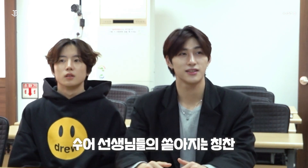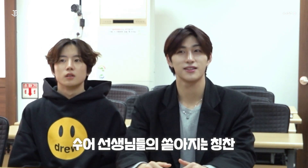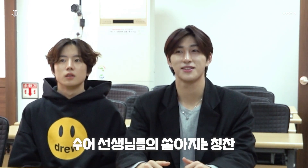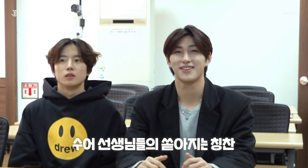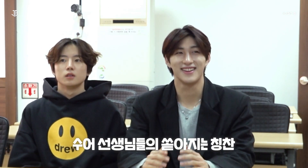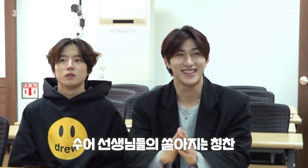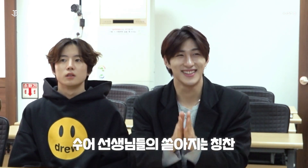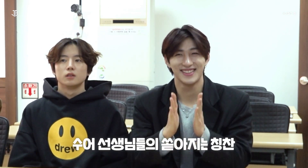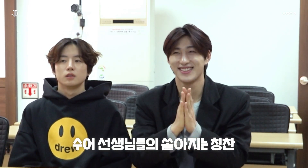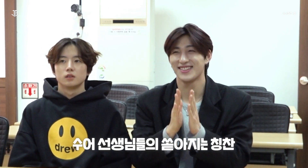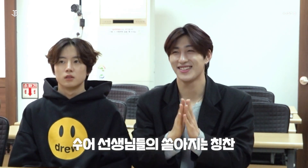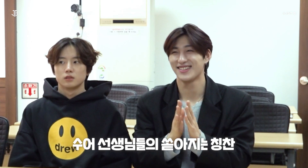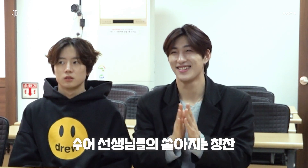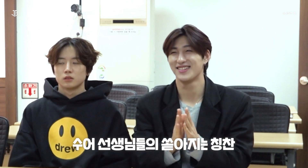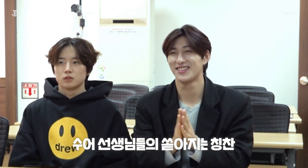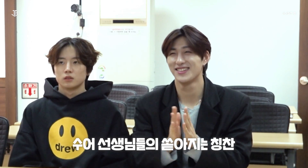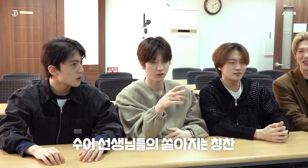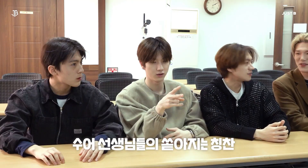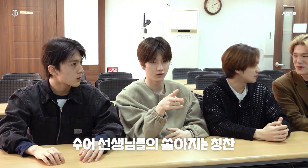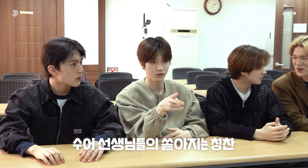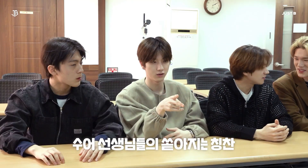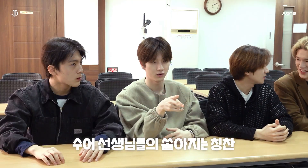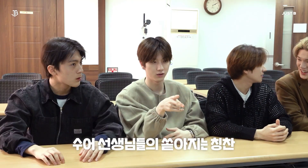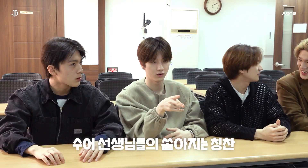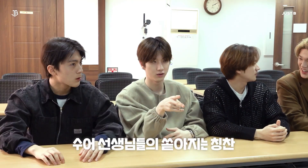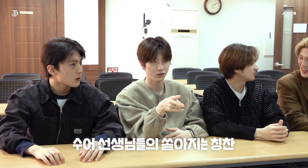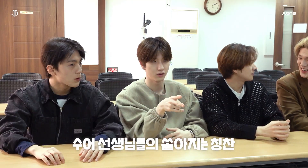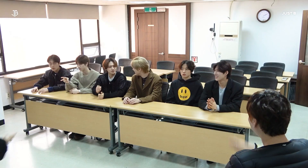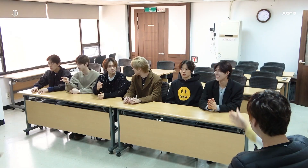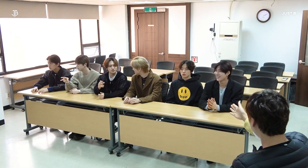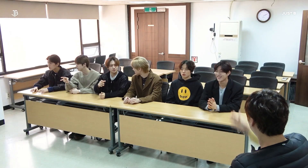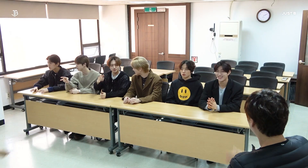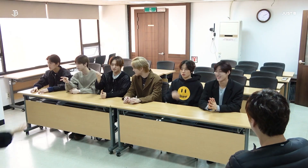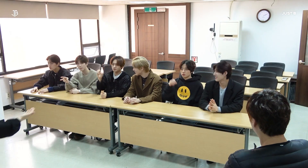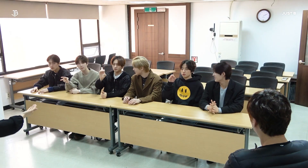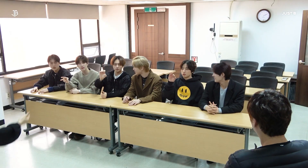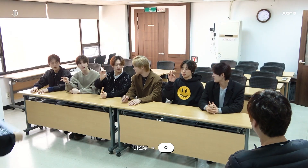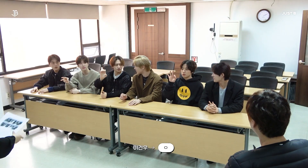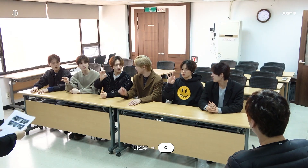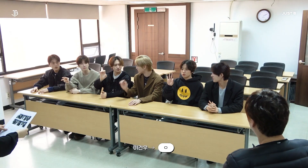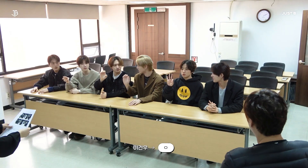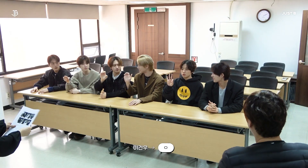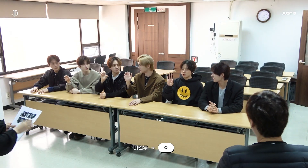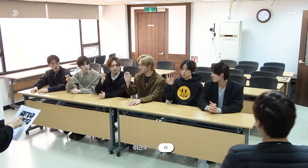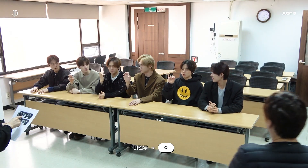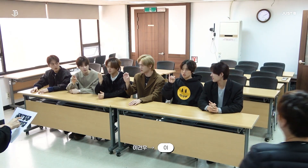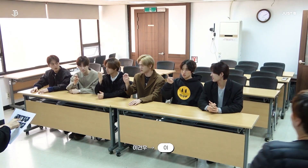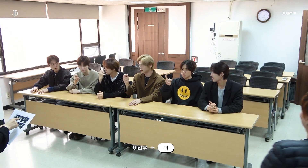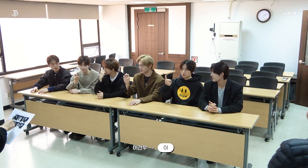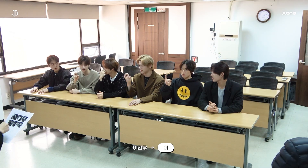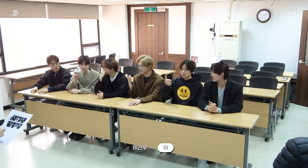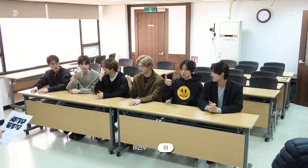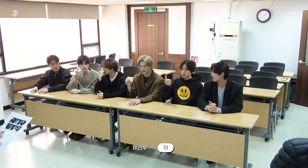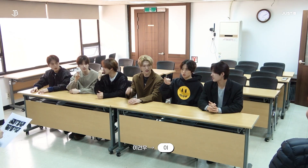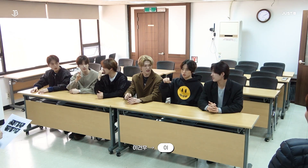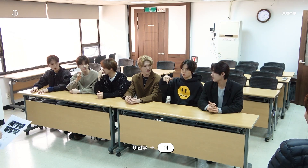You're smart - You're good [The instructors shower him with compliments] You're really good Next 'LEE'